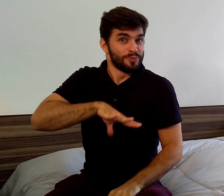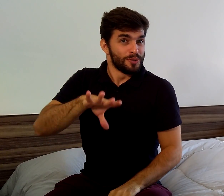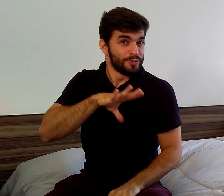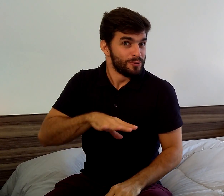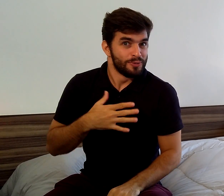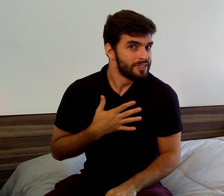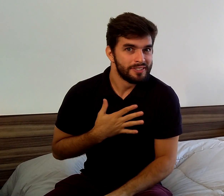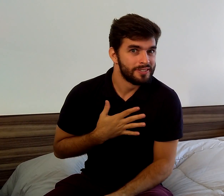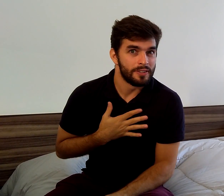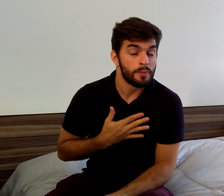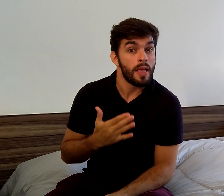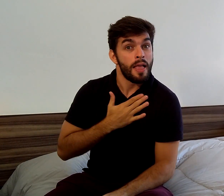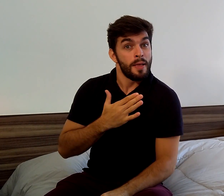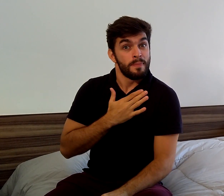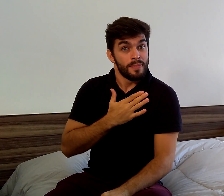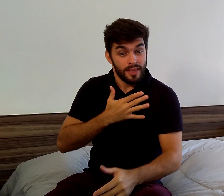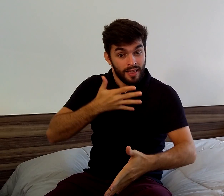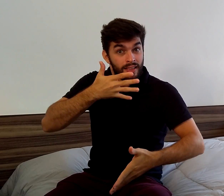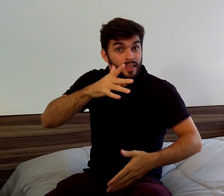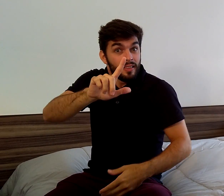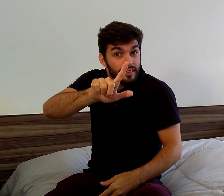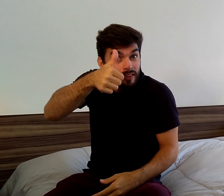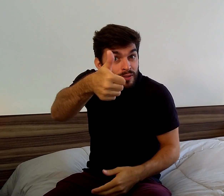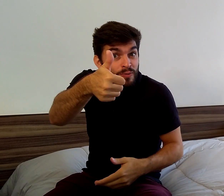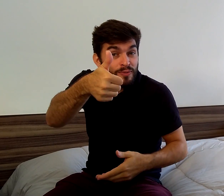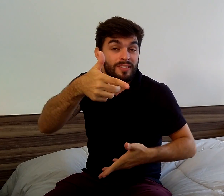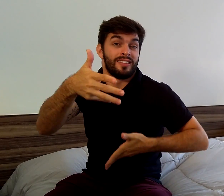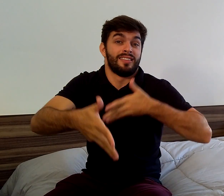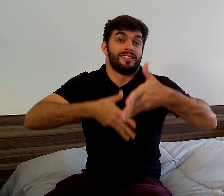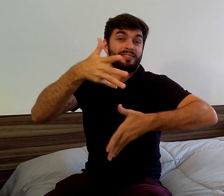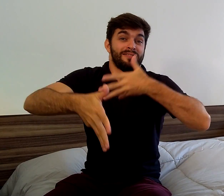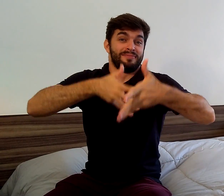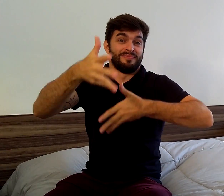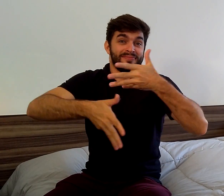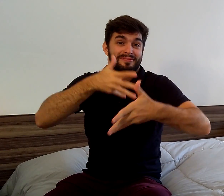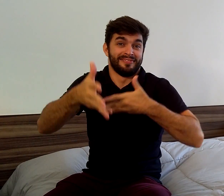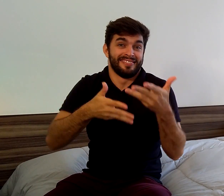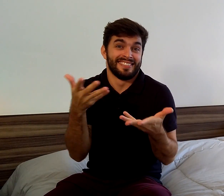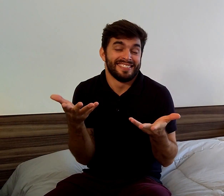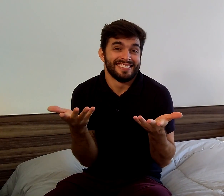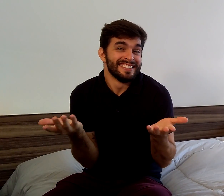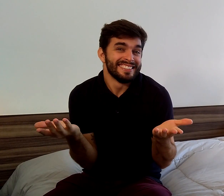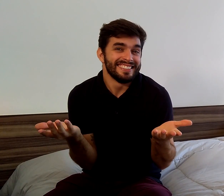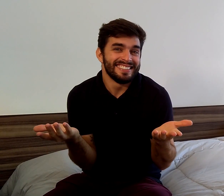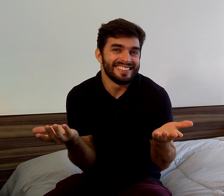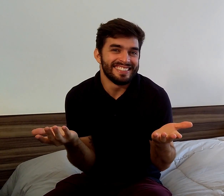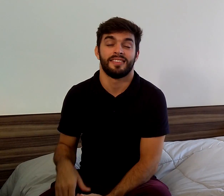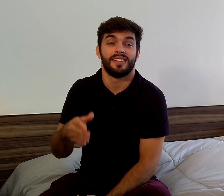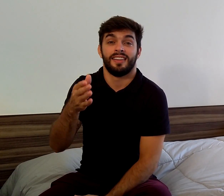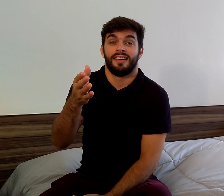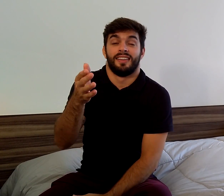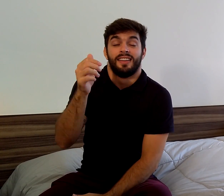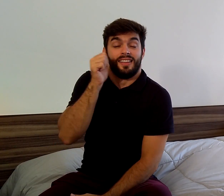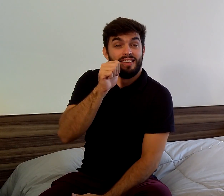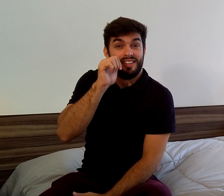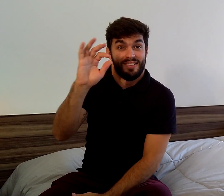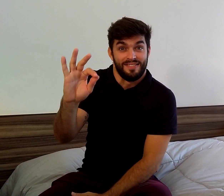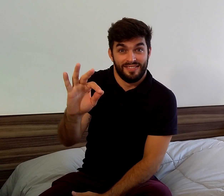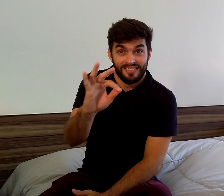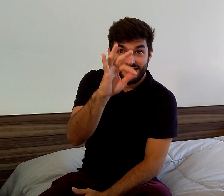because my first language is the Brazilian Sign Language. She asked me